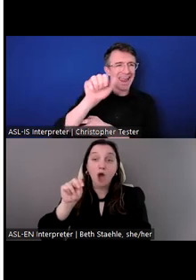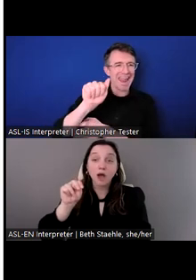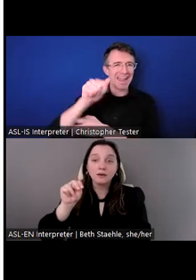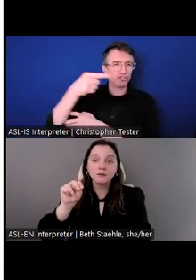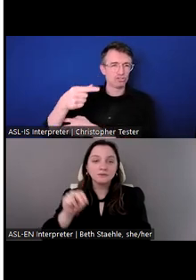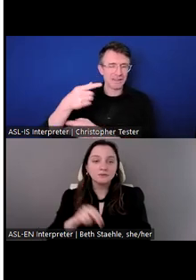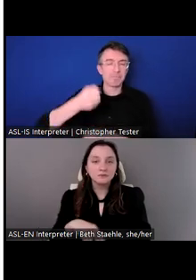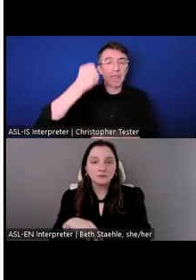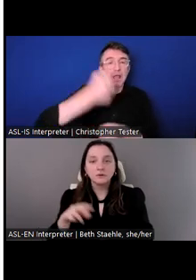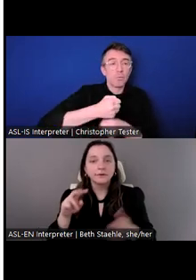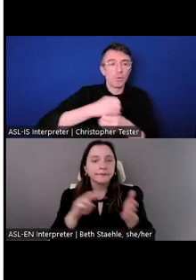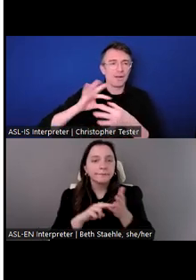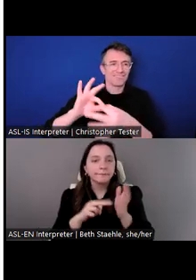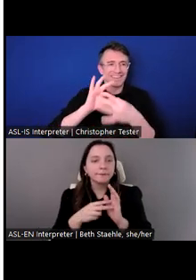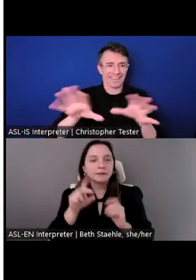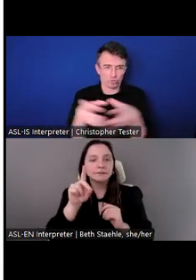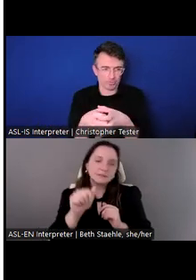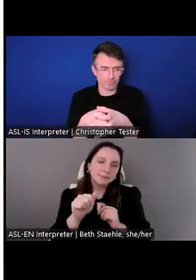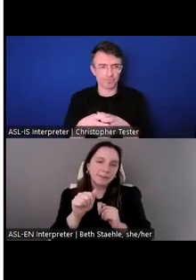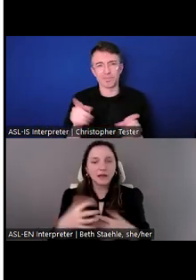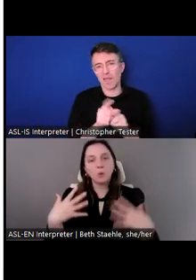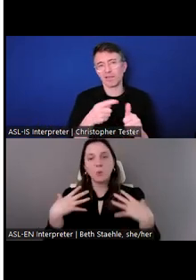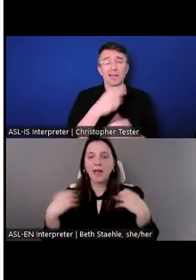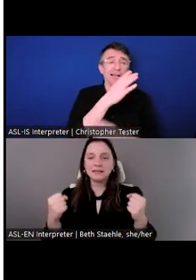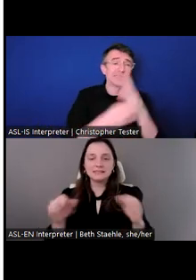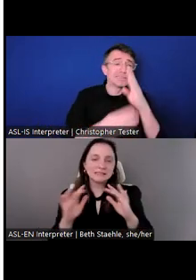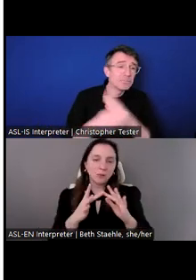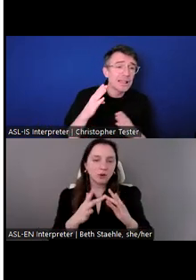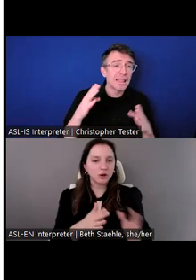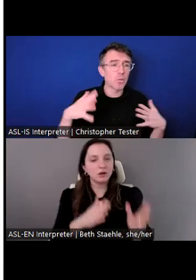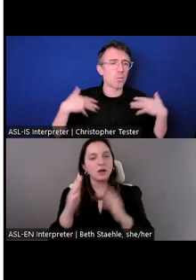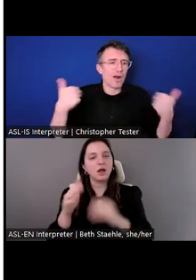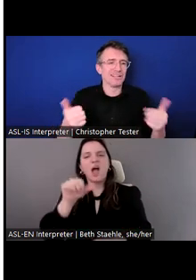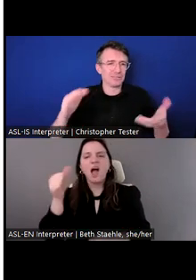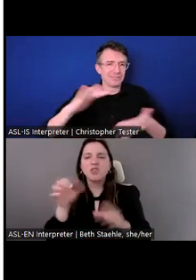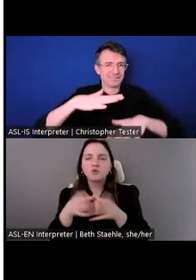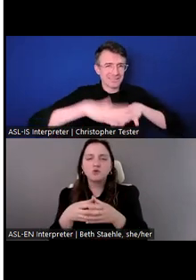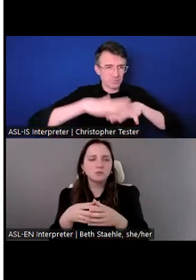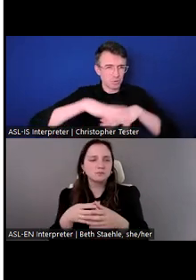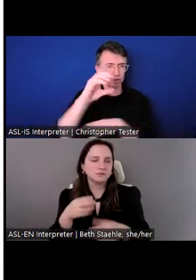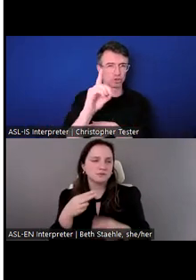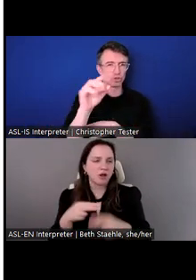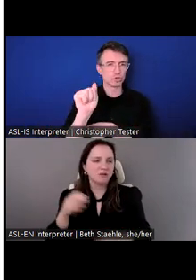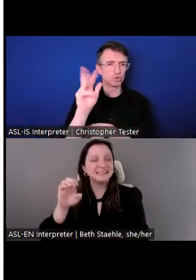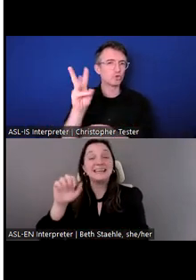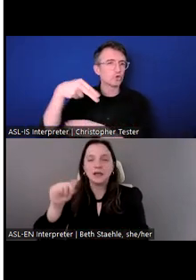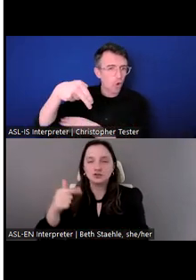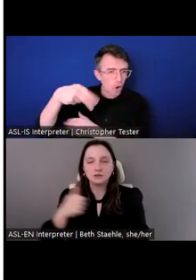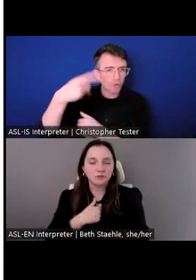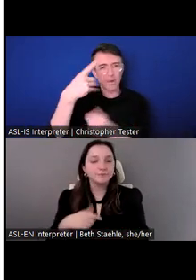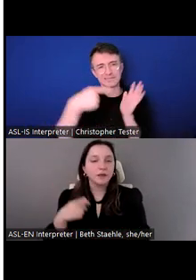We also have early career professionals.